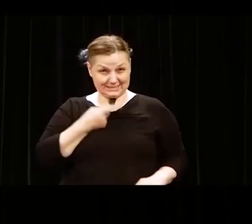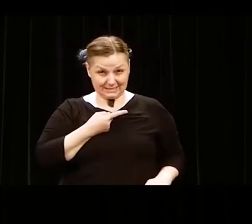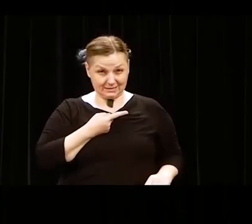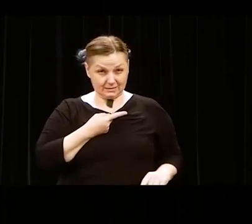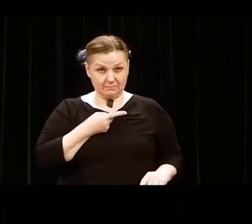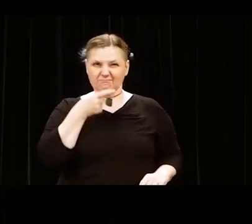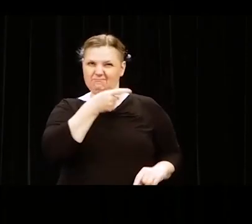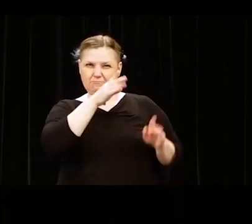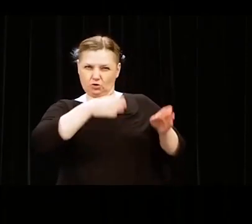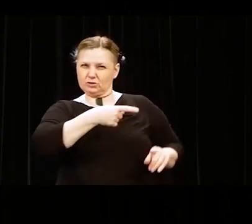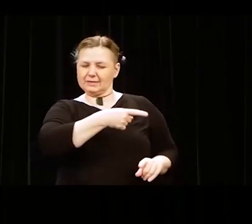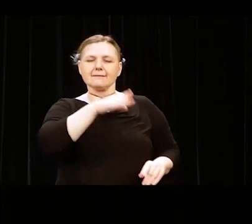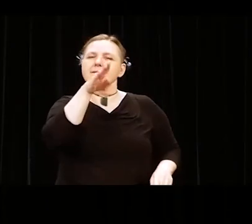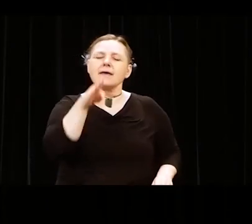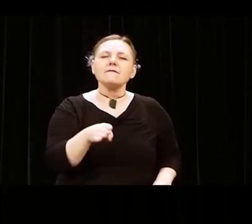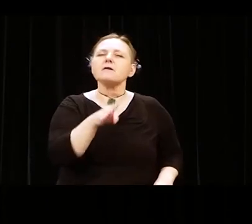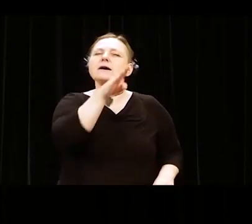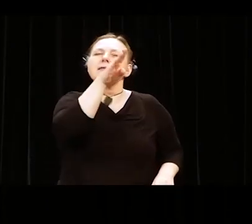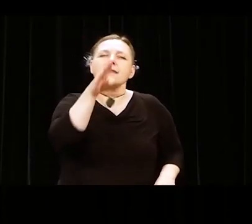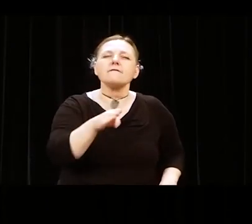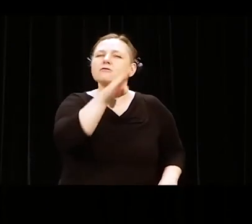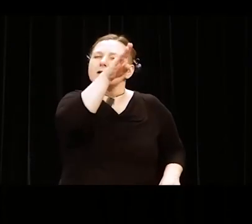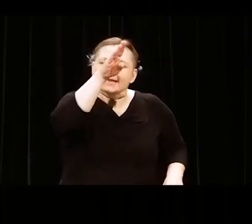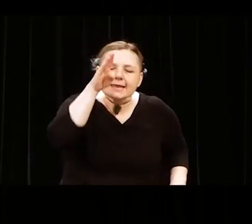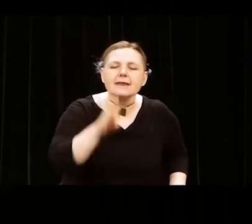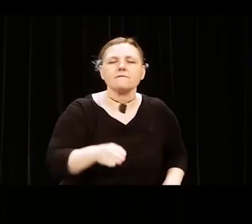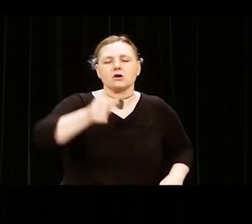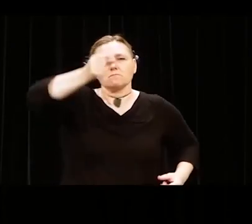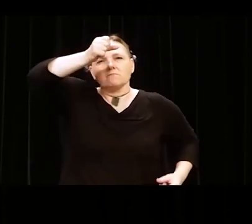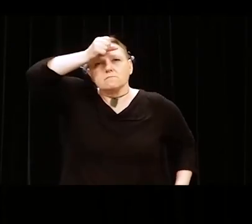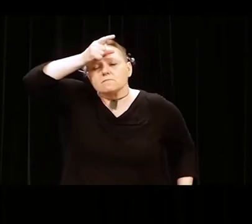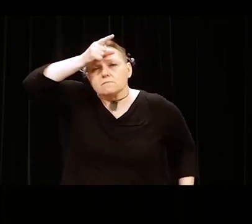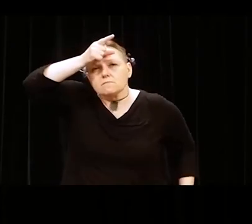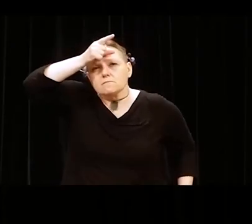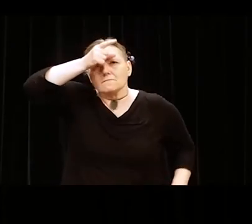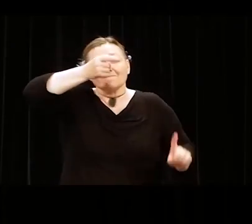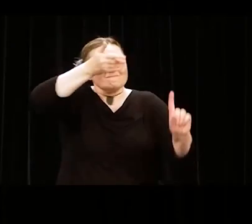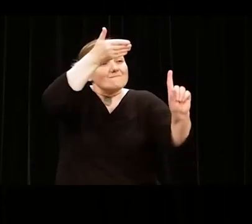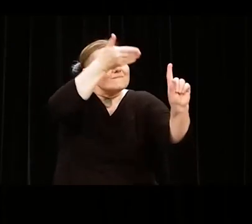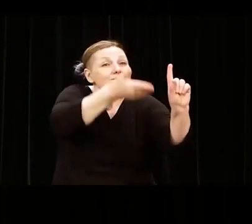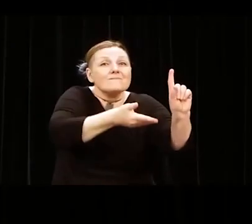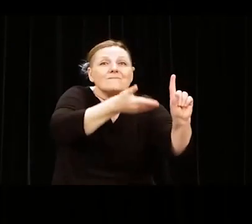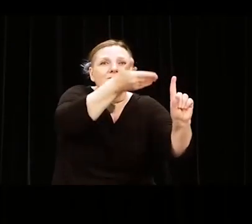He never never knew that he was the cause."